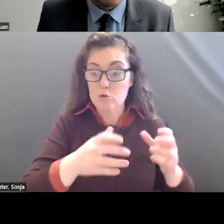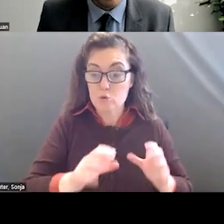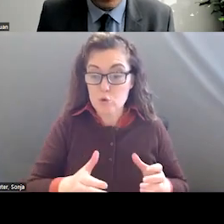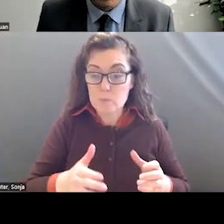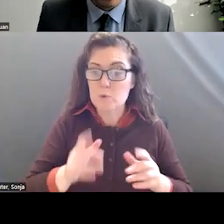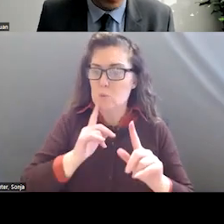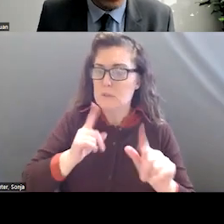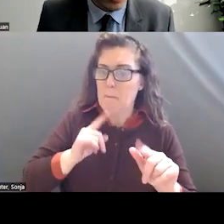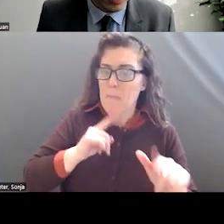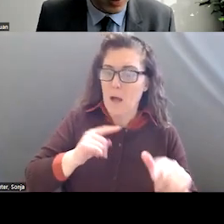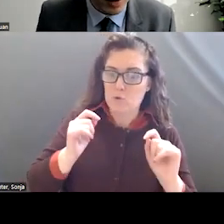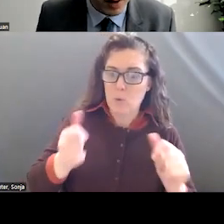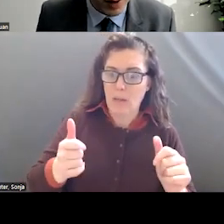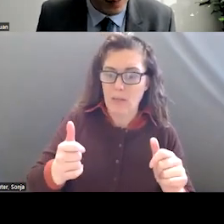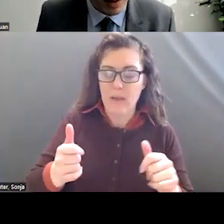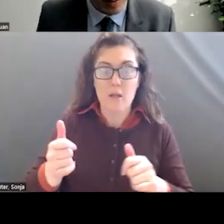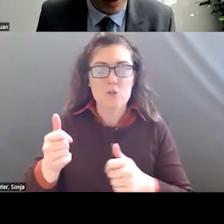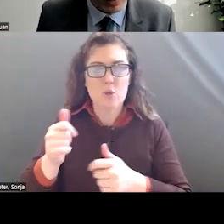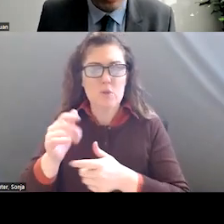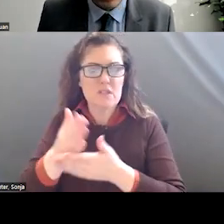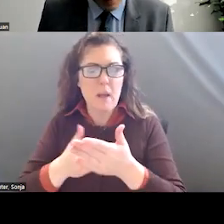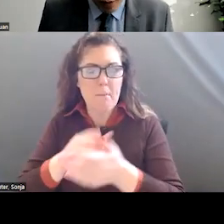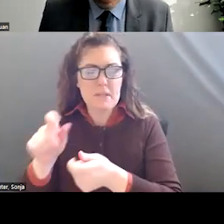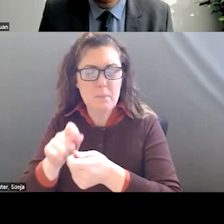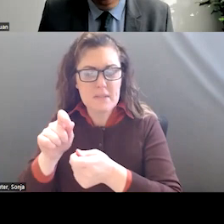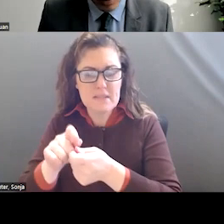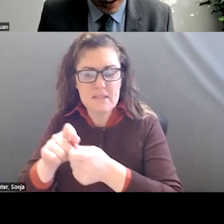SPECIFIC BODIES THEY THOUGHT WERE IMPORTANT TO INCLUDE.